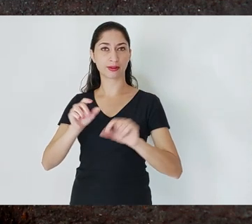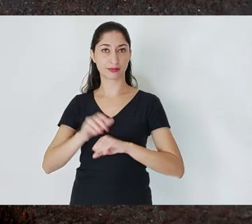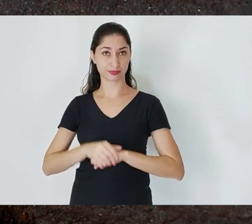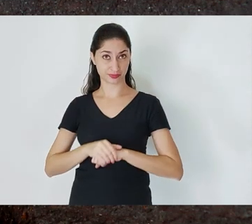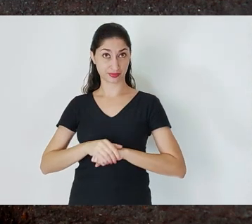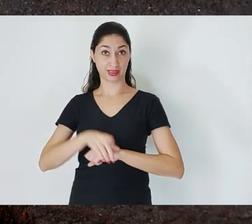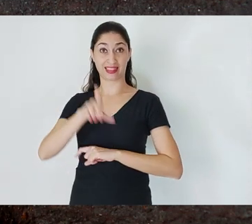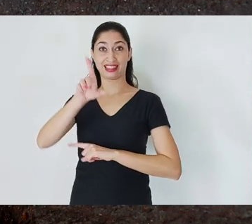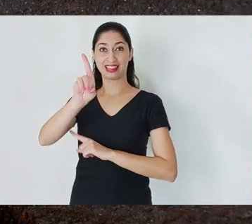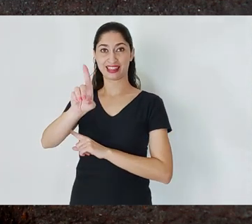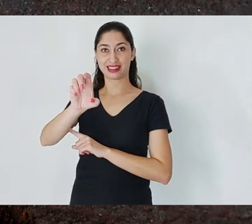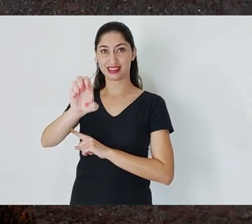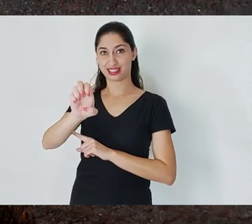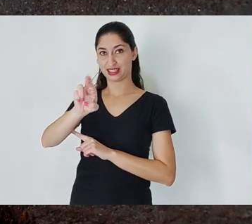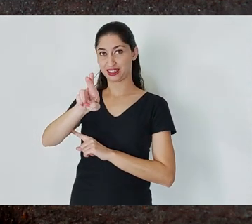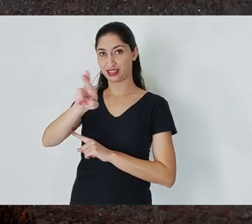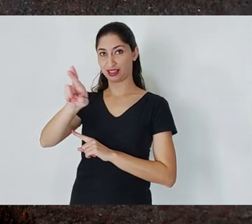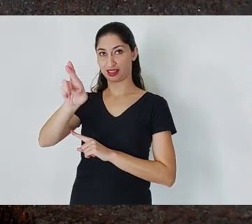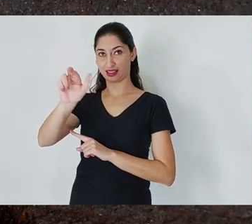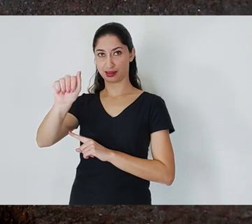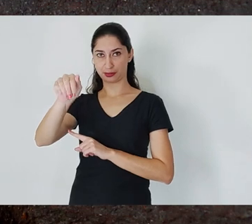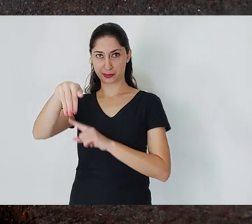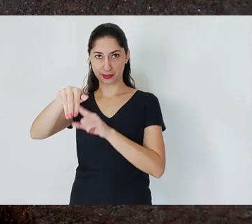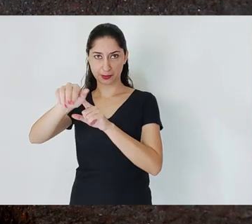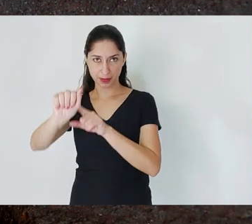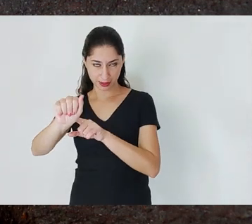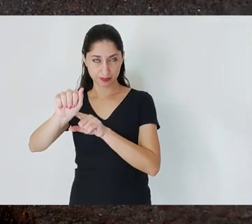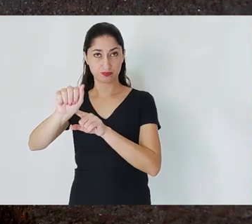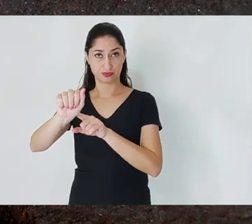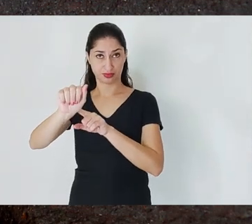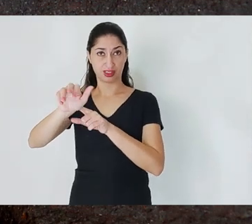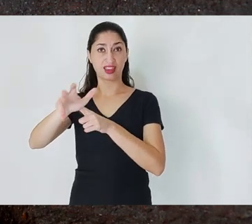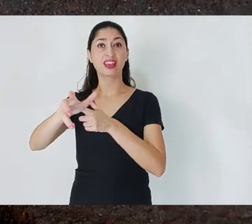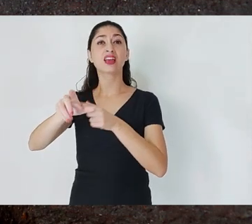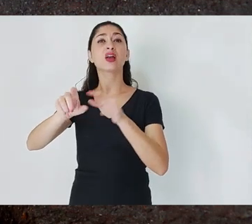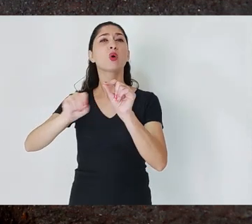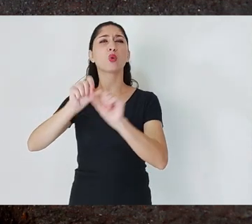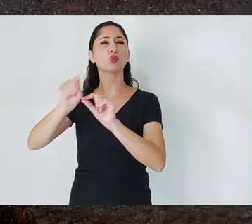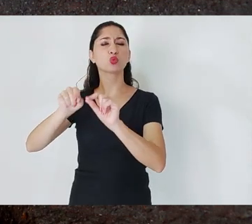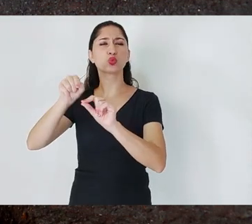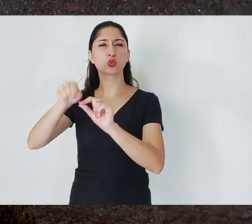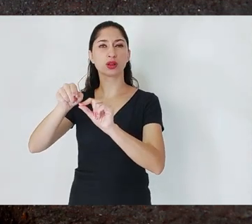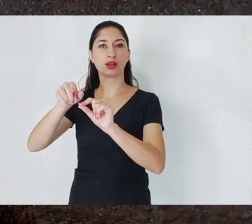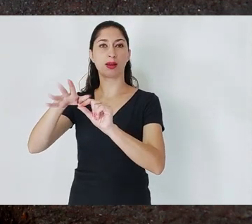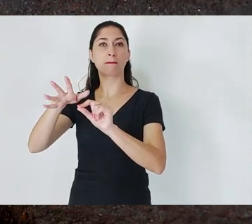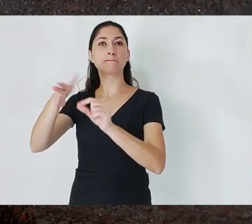Derrama was a tariff, an overtaxation. In addition to the normal gold tax,